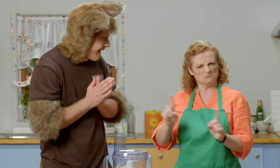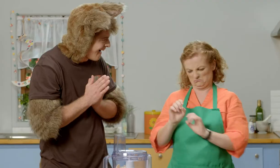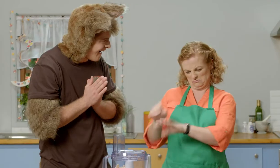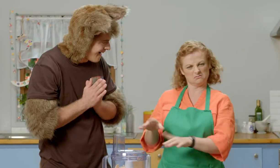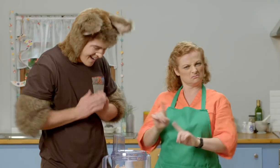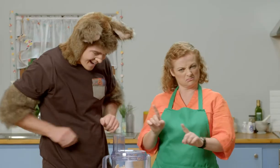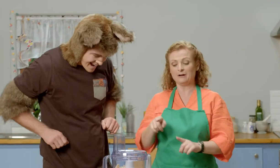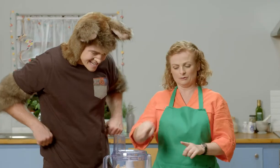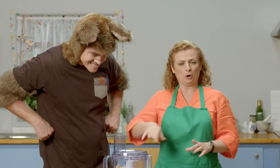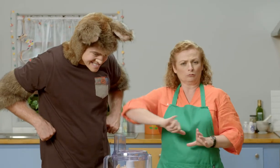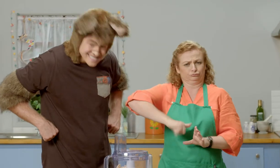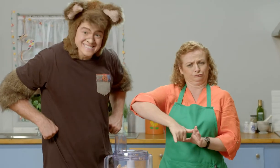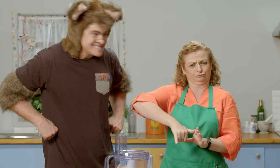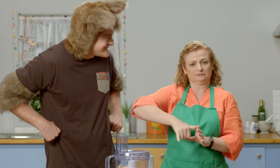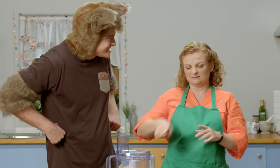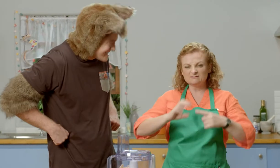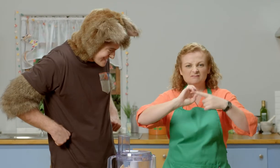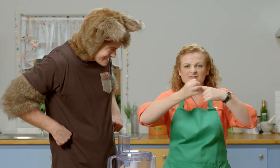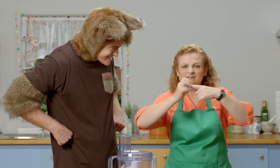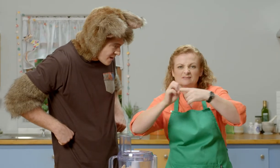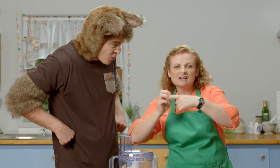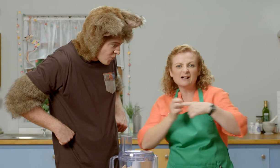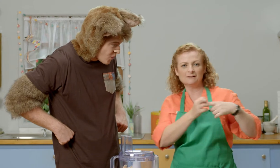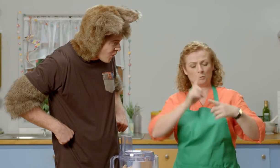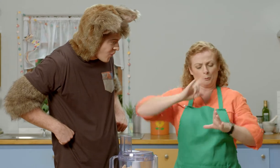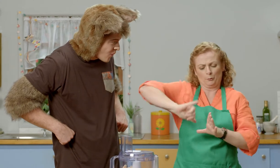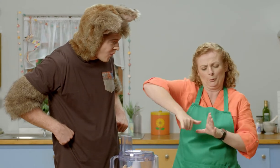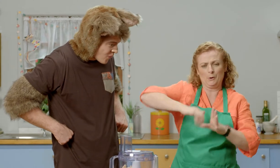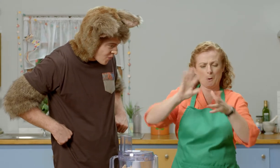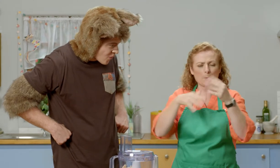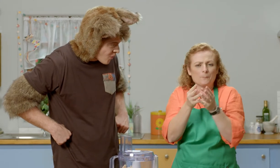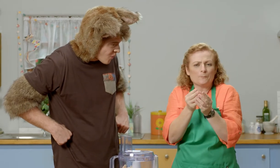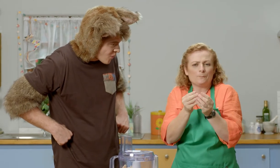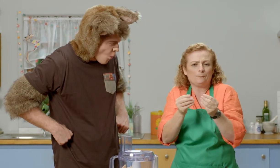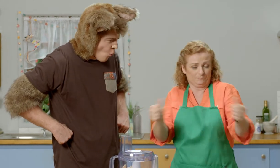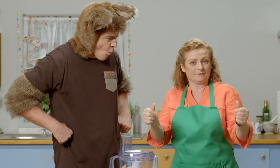We've put them in the blender to blend it all together and chop it up and make it smooth.